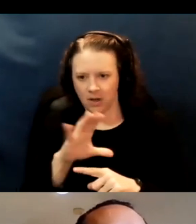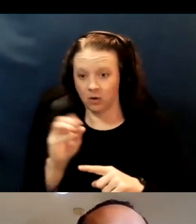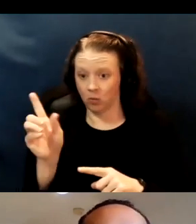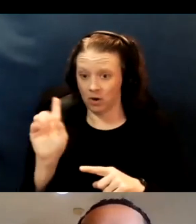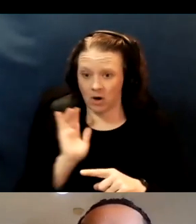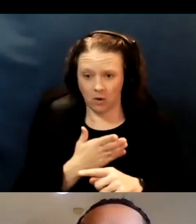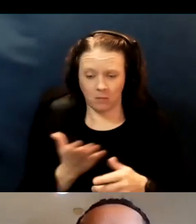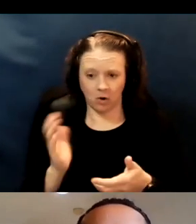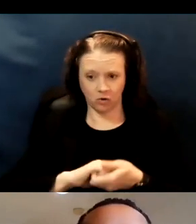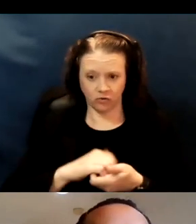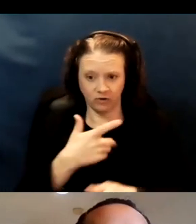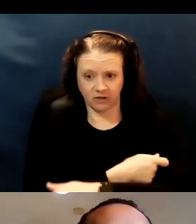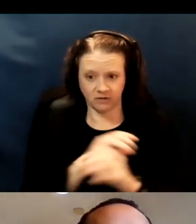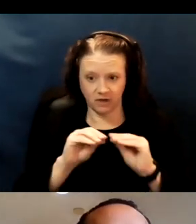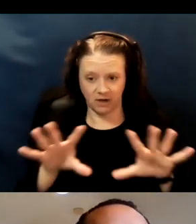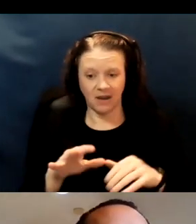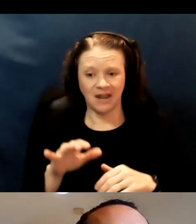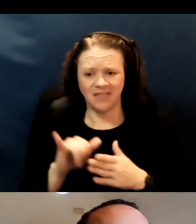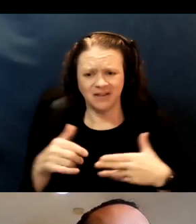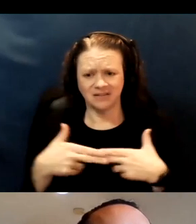These slides will be distributed, so I won't go over these in detail.